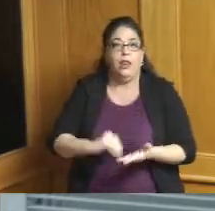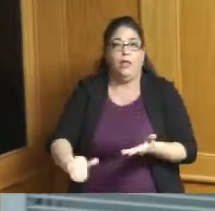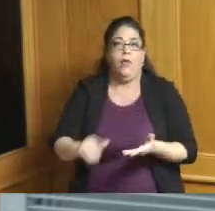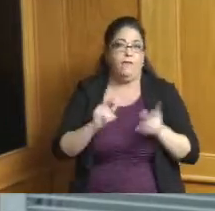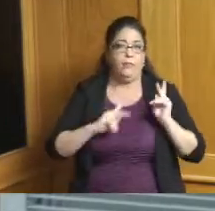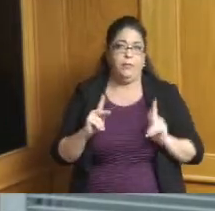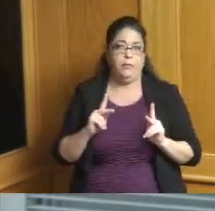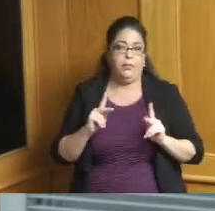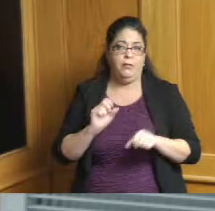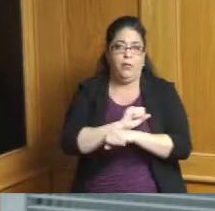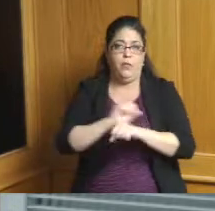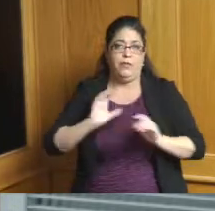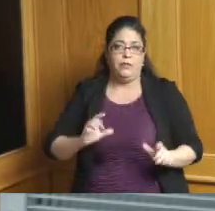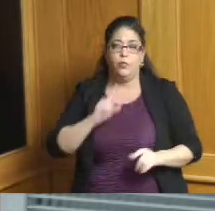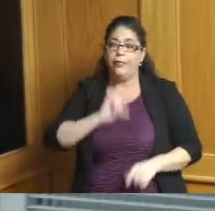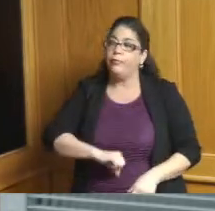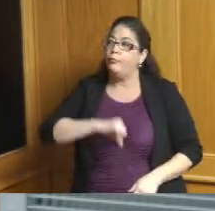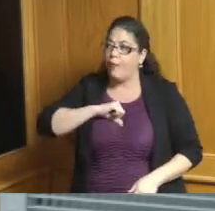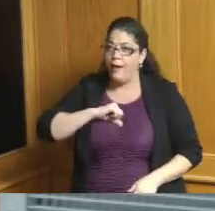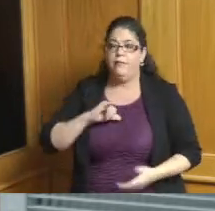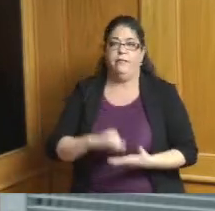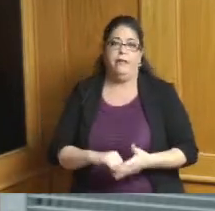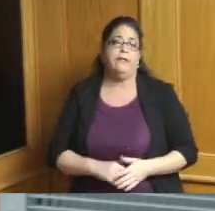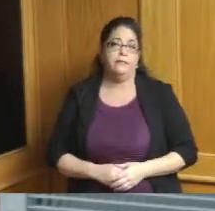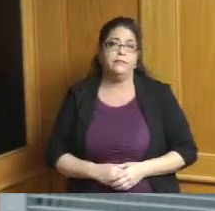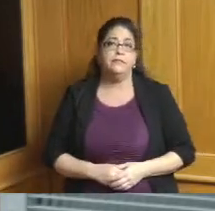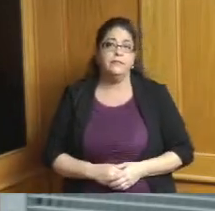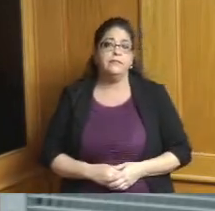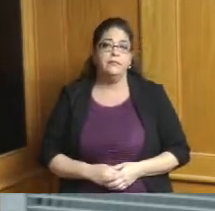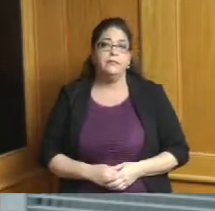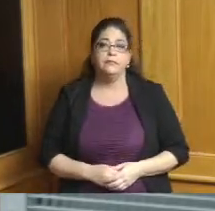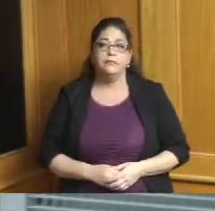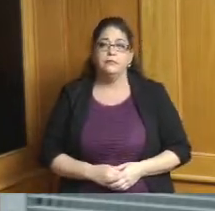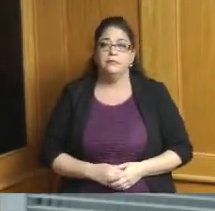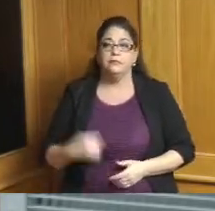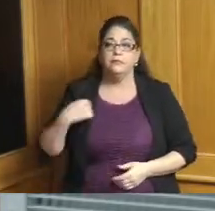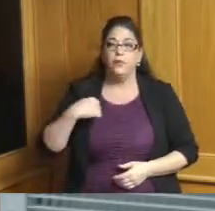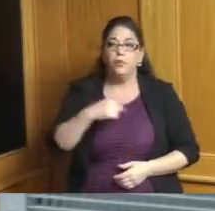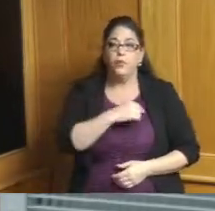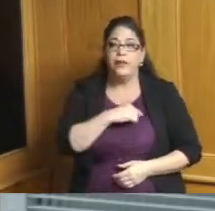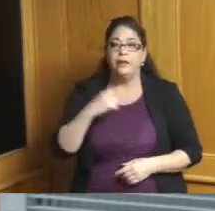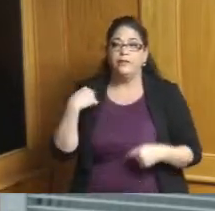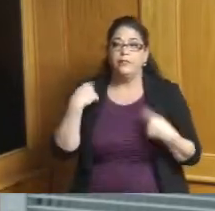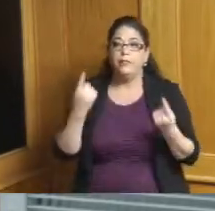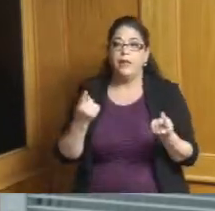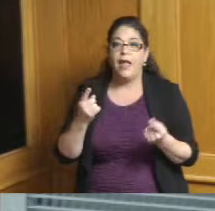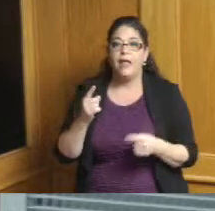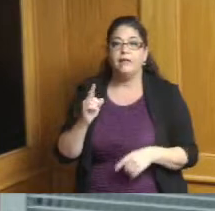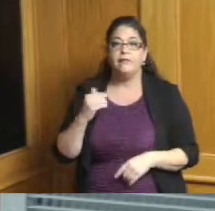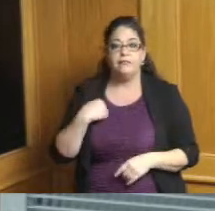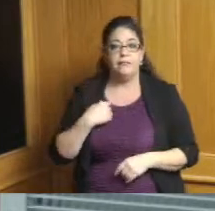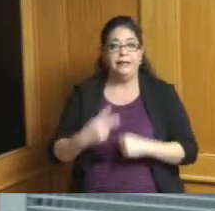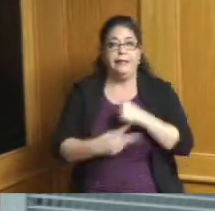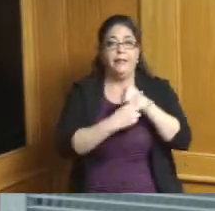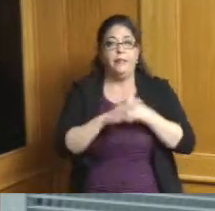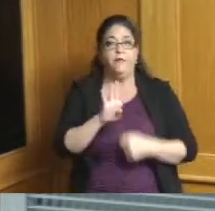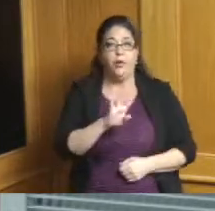really proud of that so so we we've been at about 41 employees we want to grow this will help us do